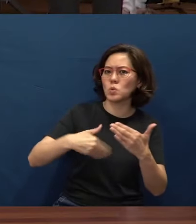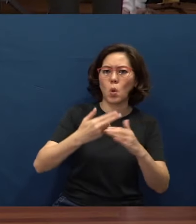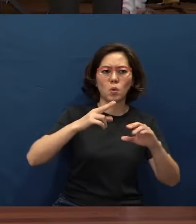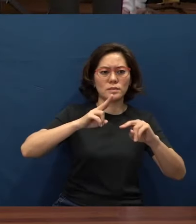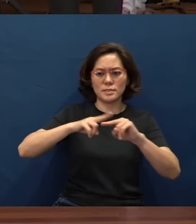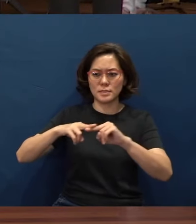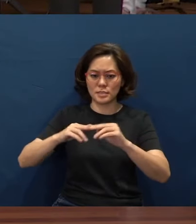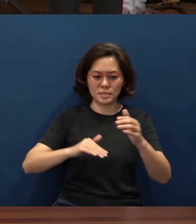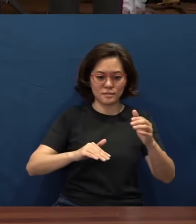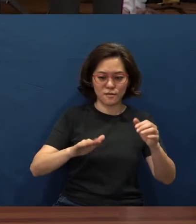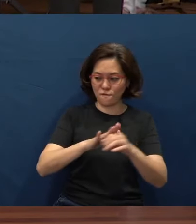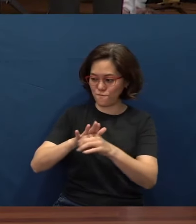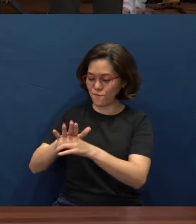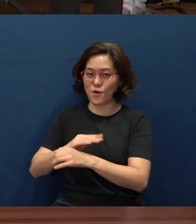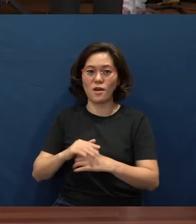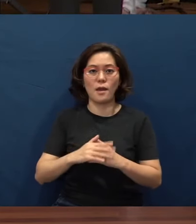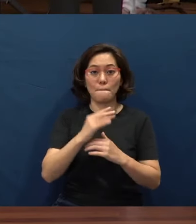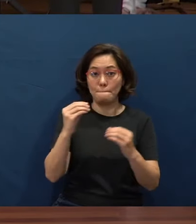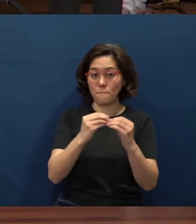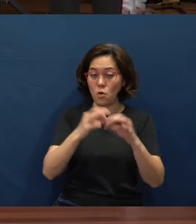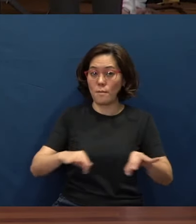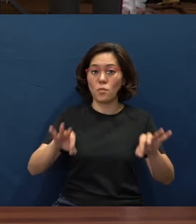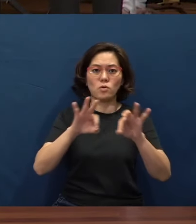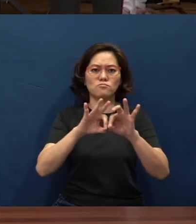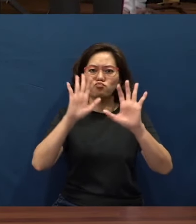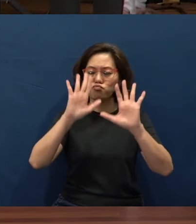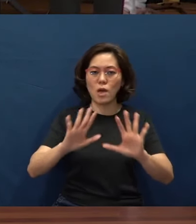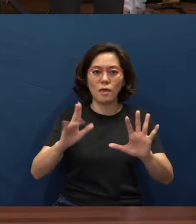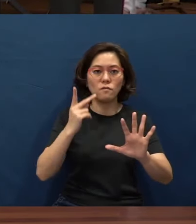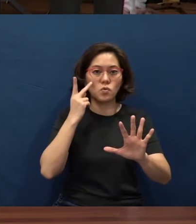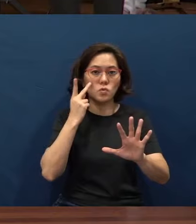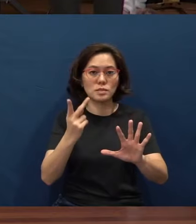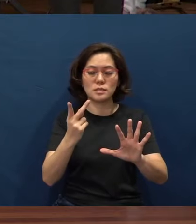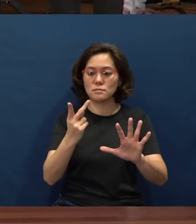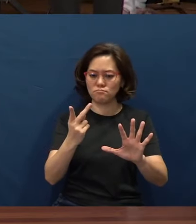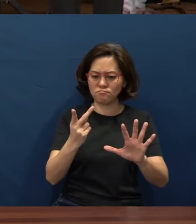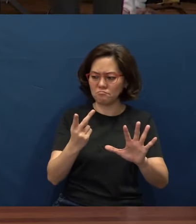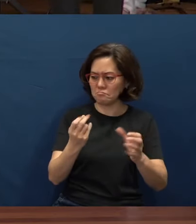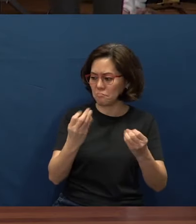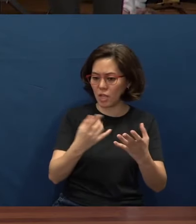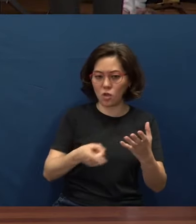And more importantly, it was wonderful to see a number of you brothers and sisters